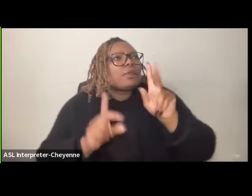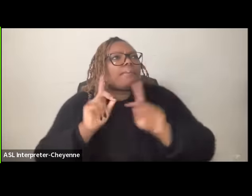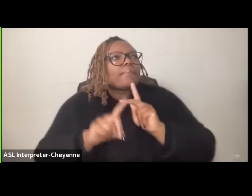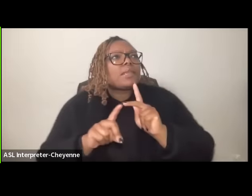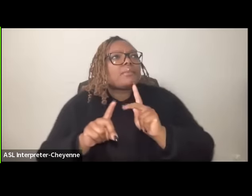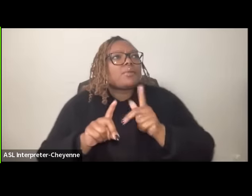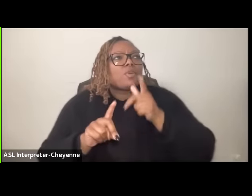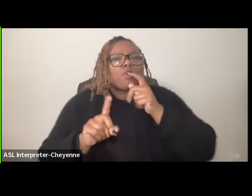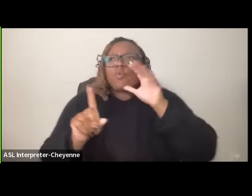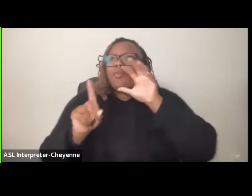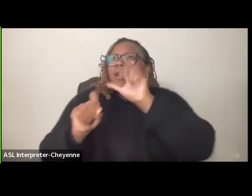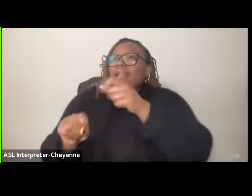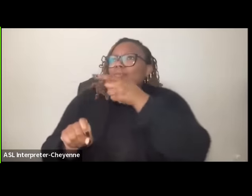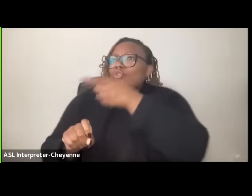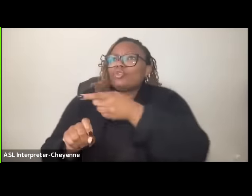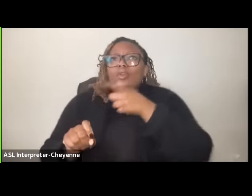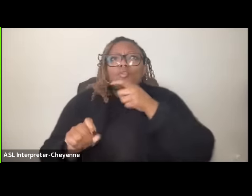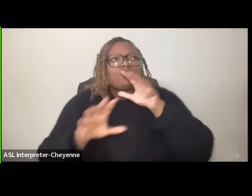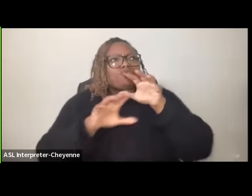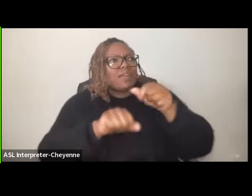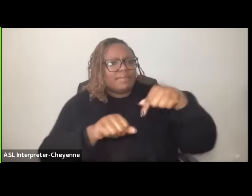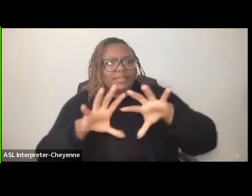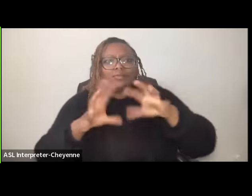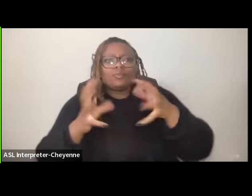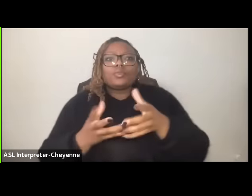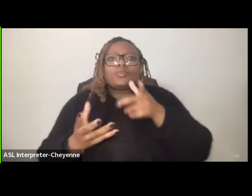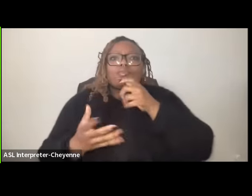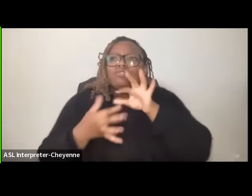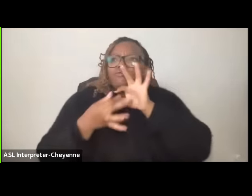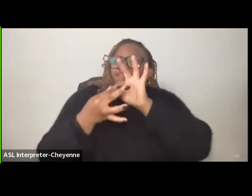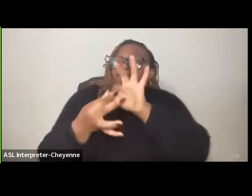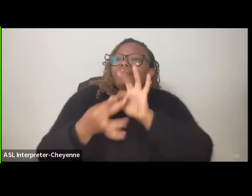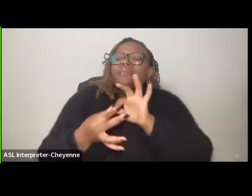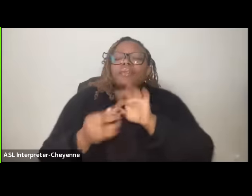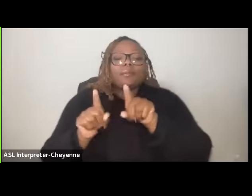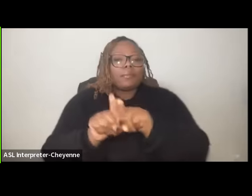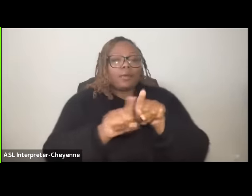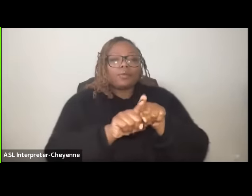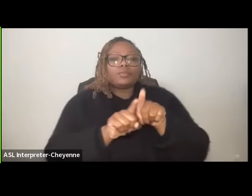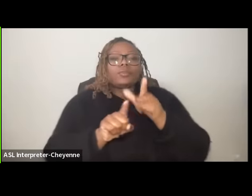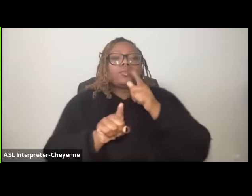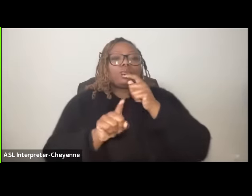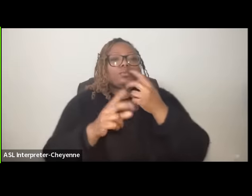you and who do you claim in this world world and most importantly who do you stand with in times